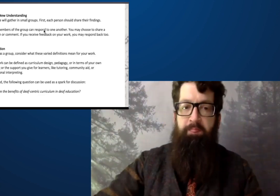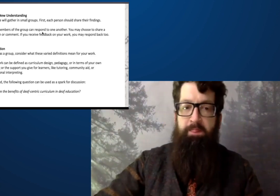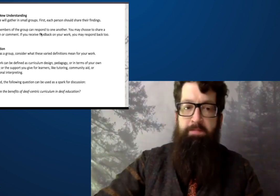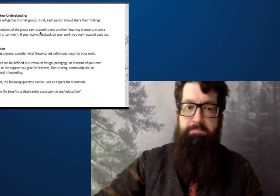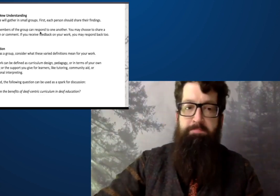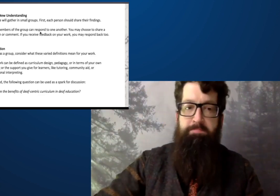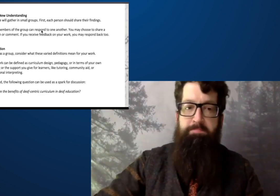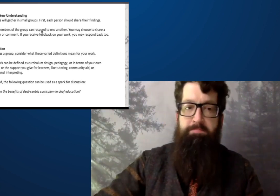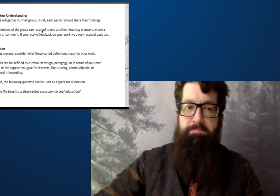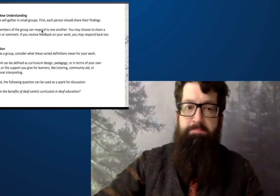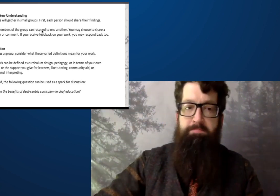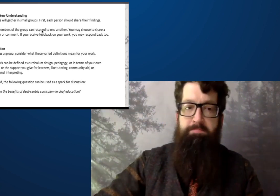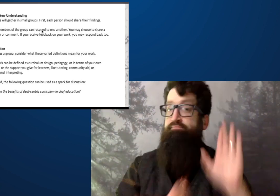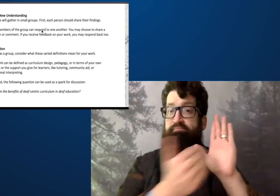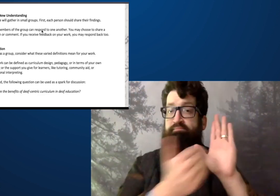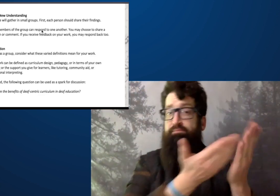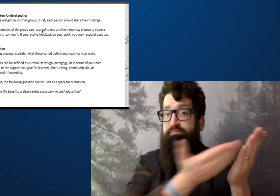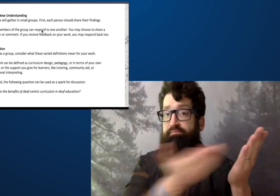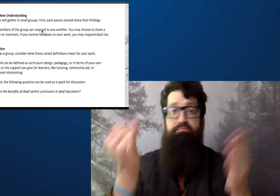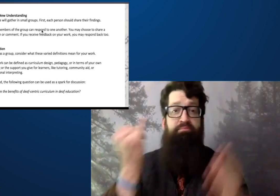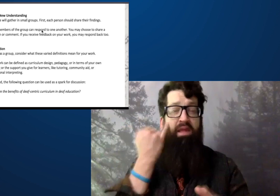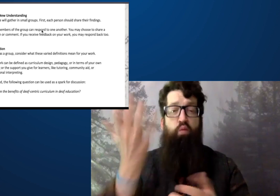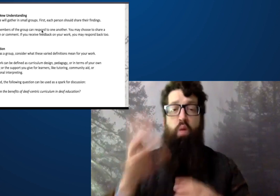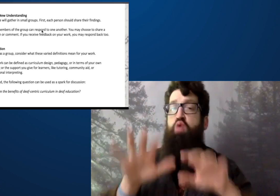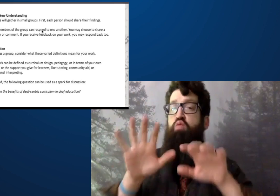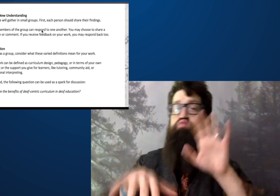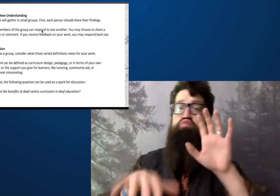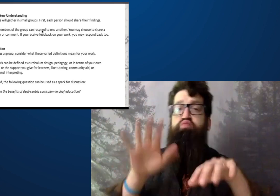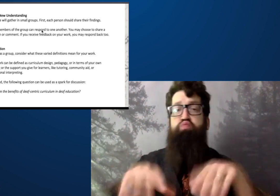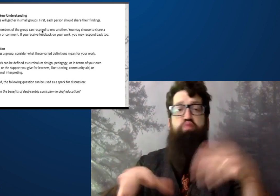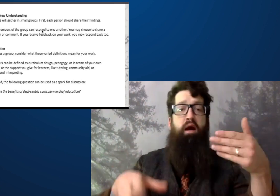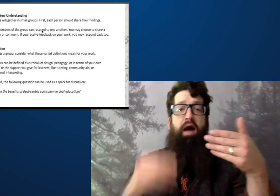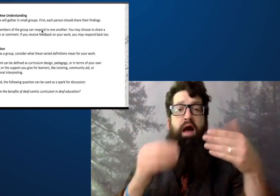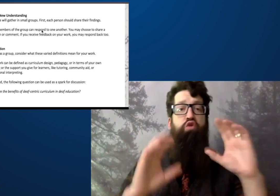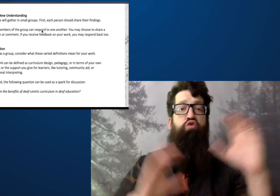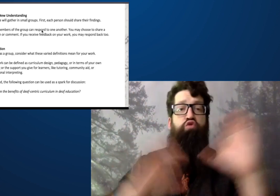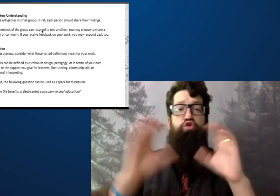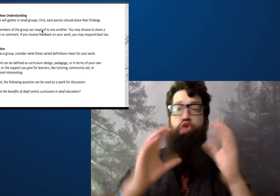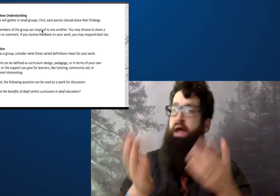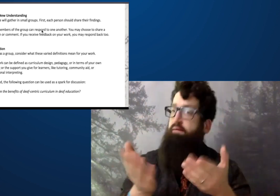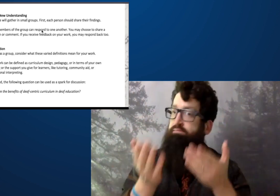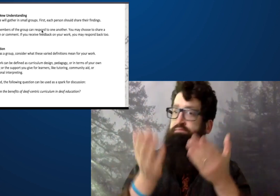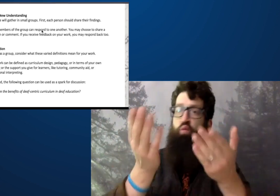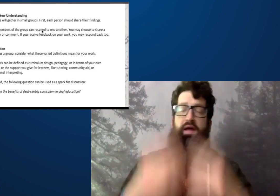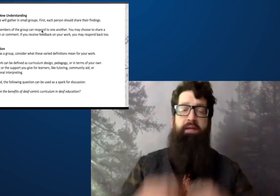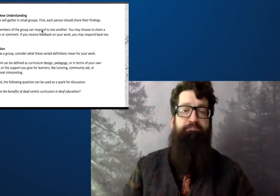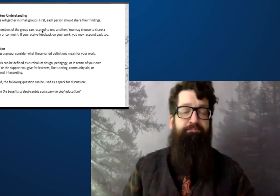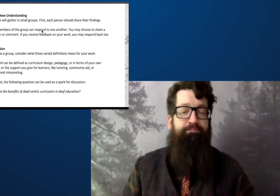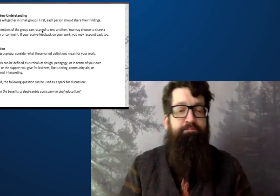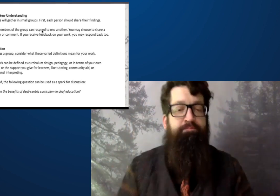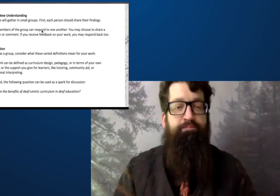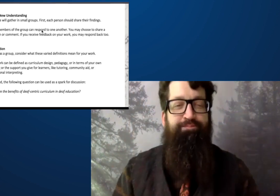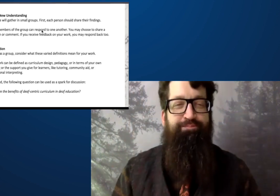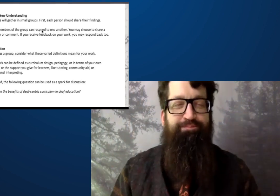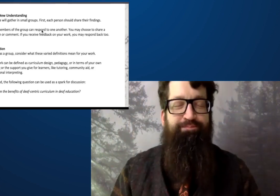And that critical analysis is pretty critical. Oh, I see. In the chat, plavue made that comment,